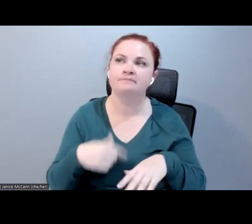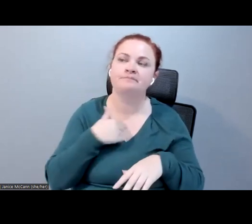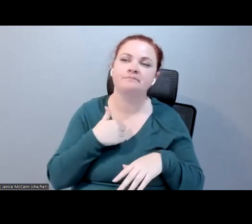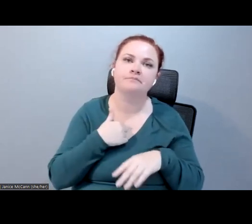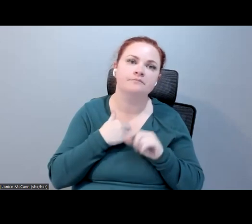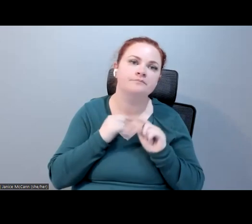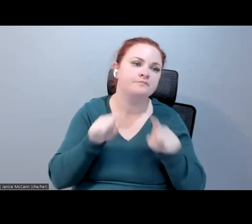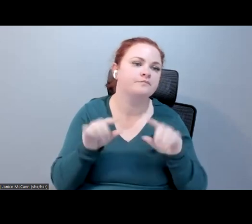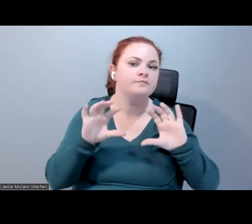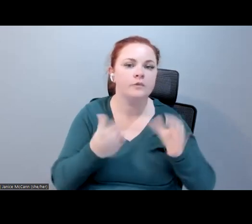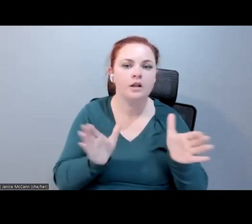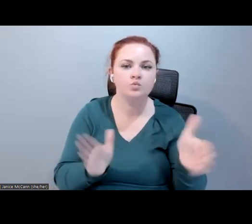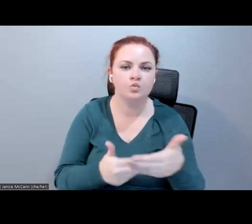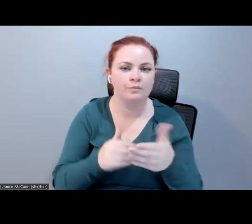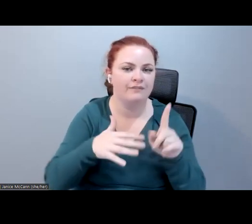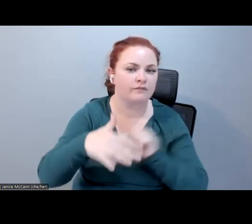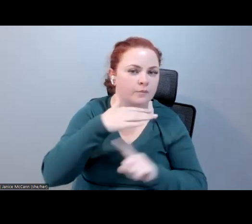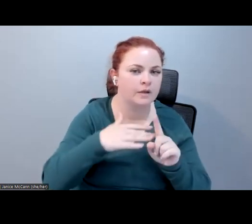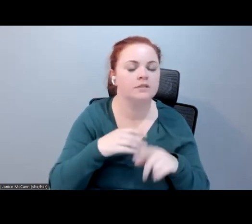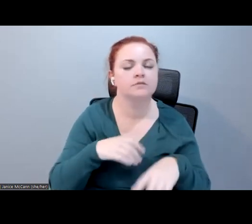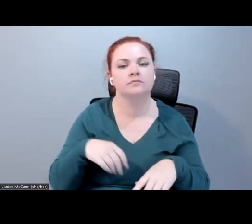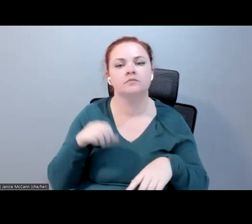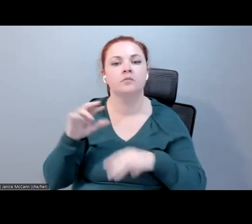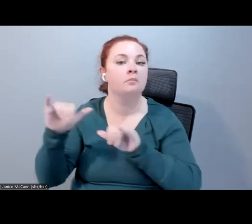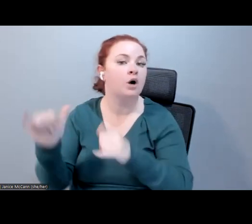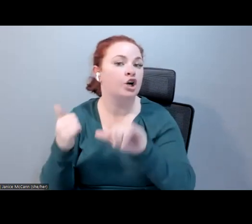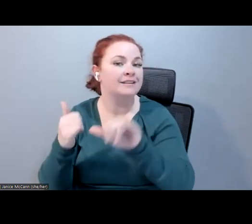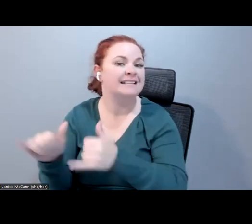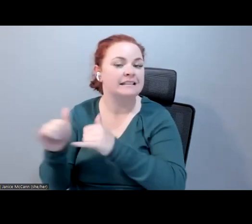classroom environment or a party, I can see there being